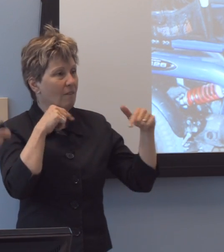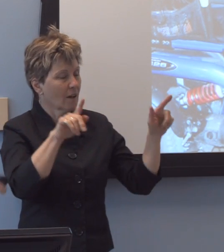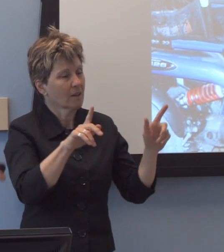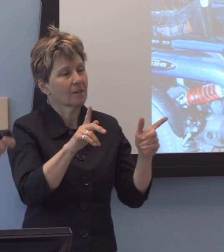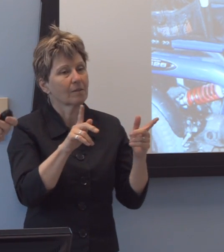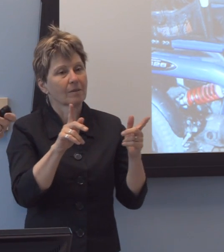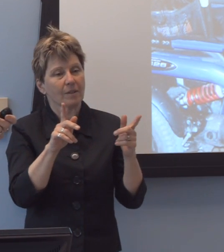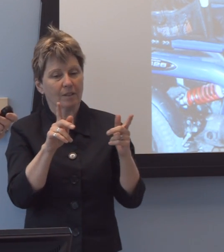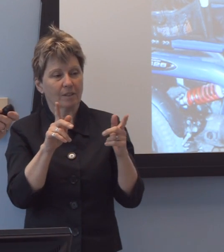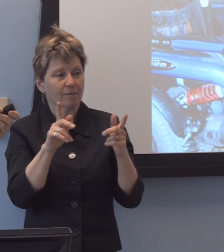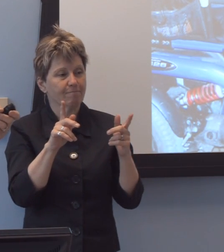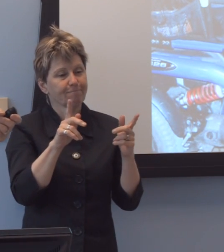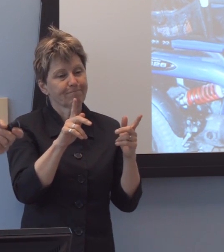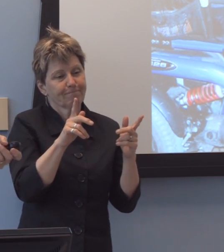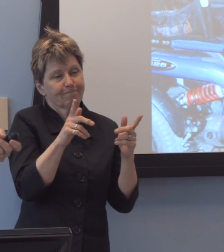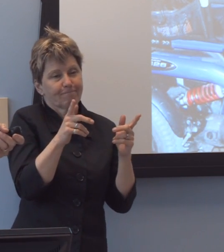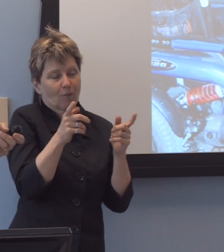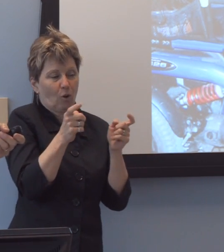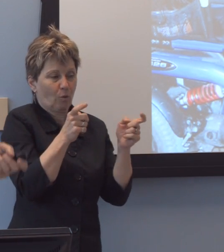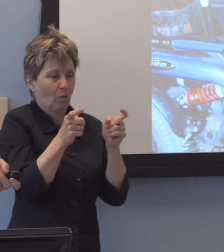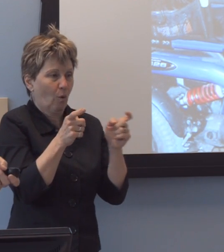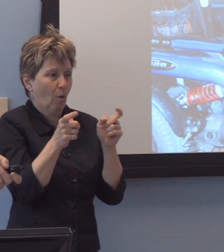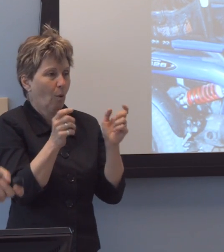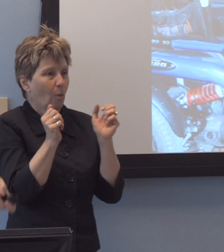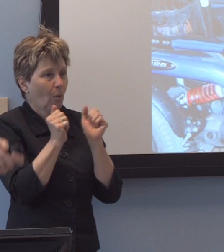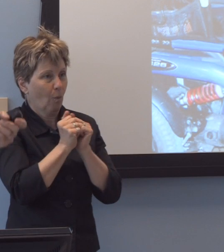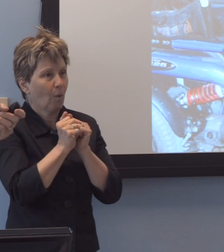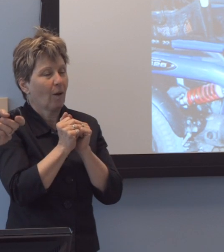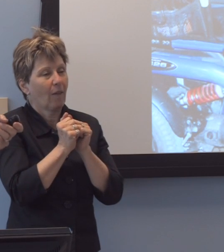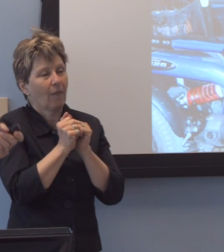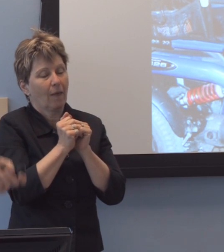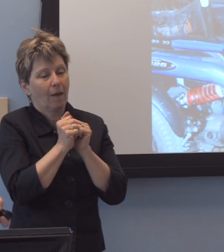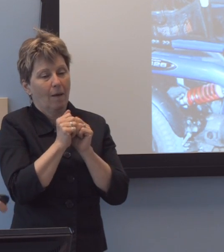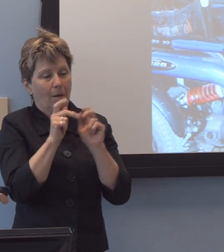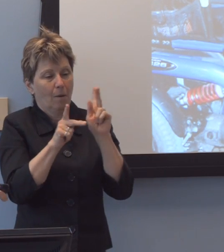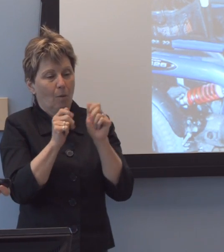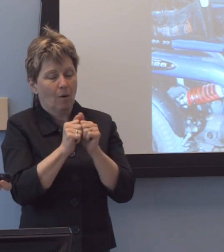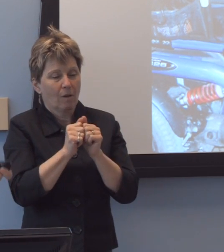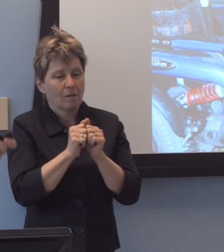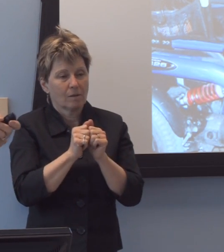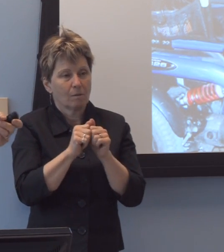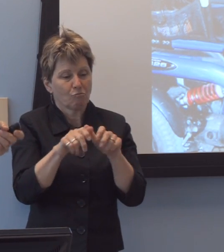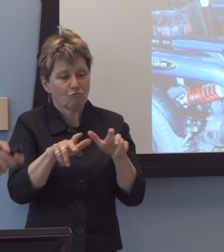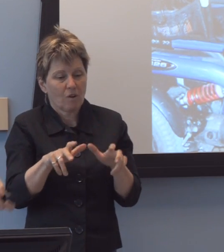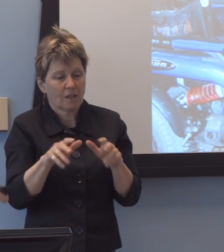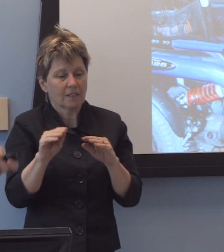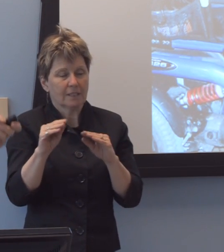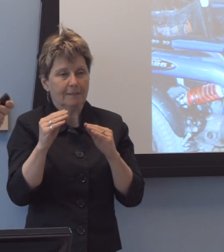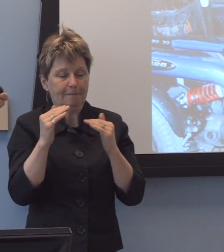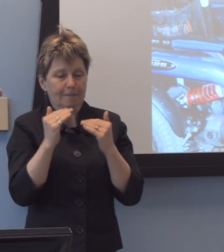by individuals who have, uh, p-uh, paralysis, uh, limited range of motion, motor control,